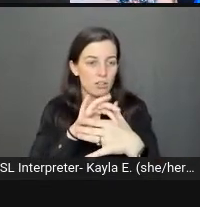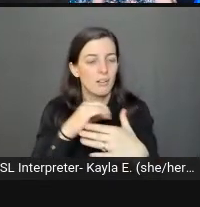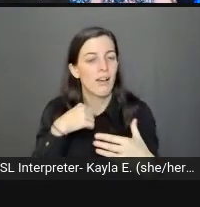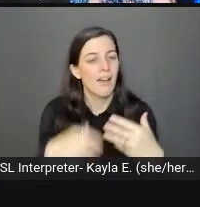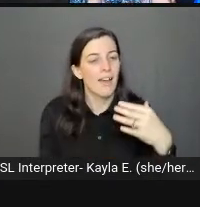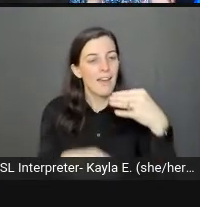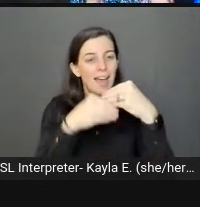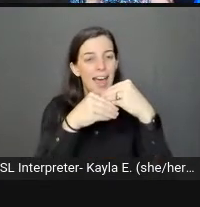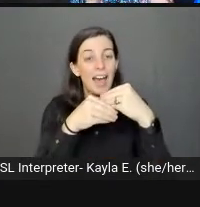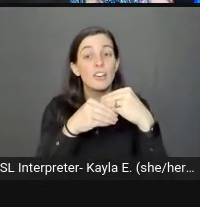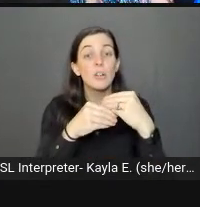at the end of my post.